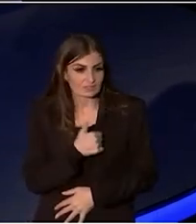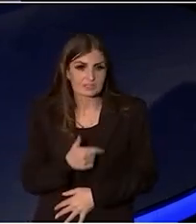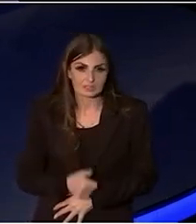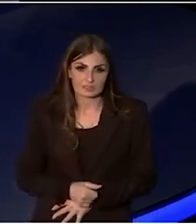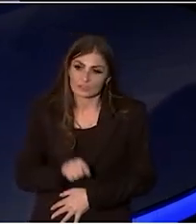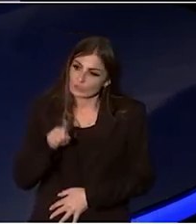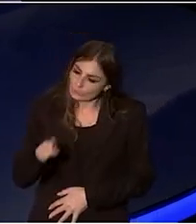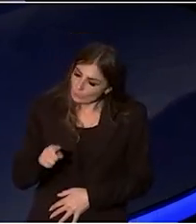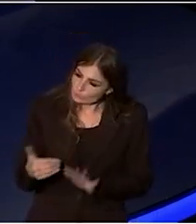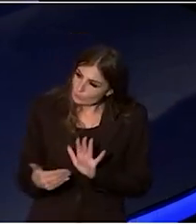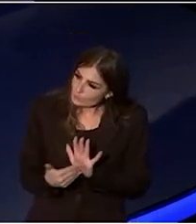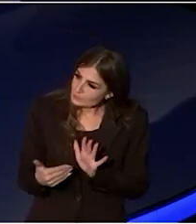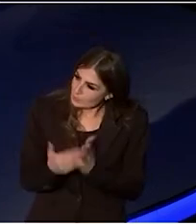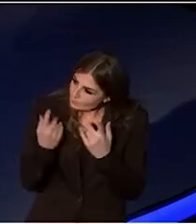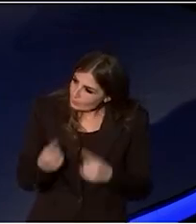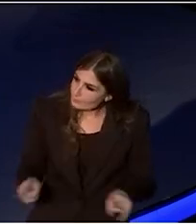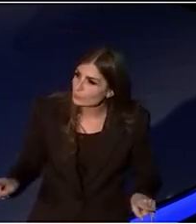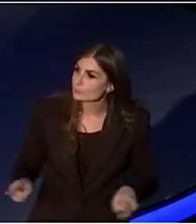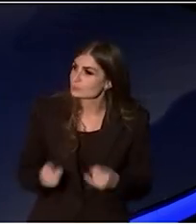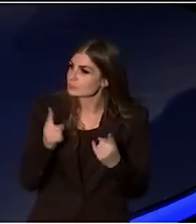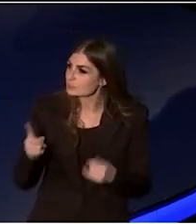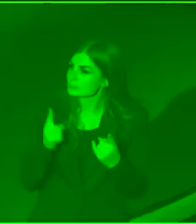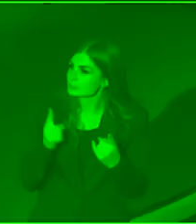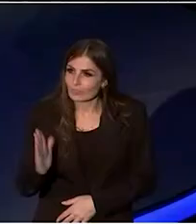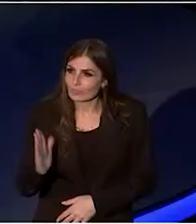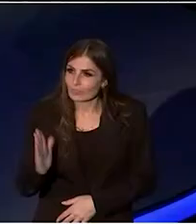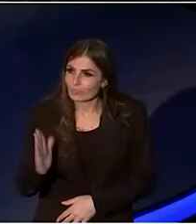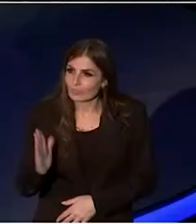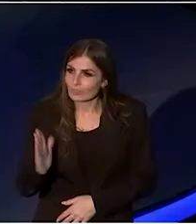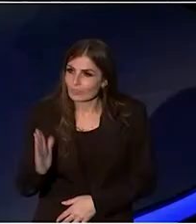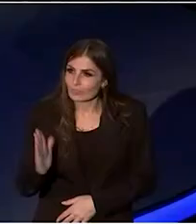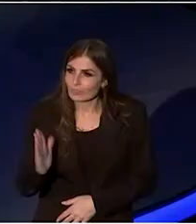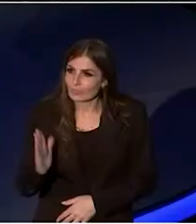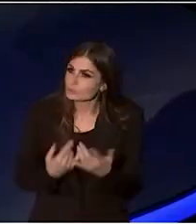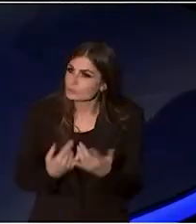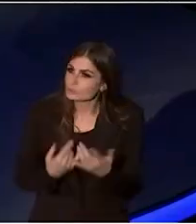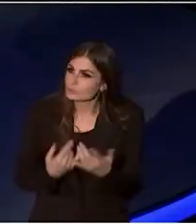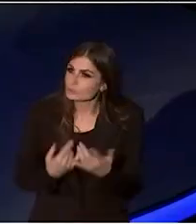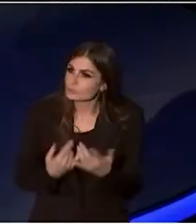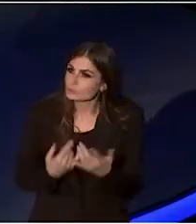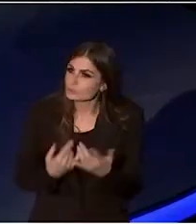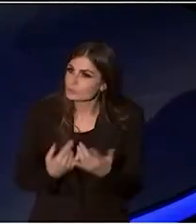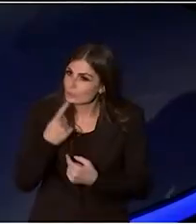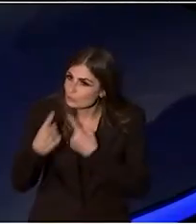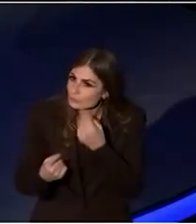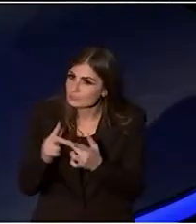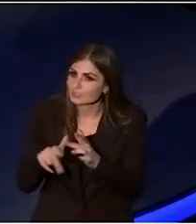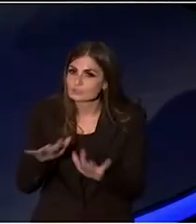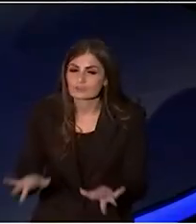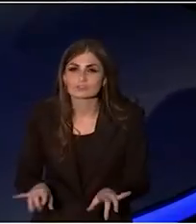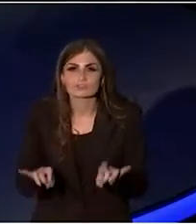contemporary musicians are always...